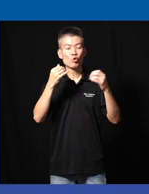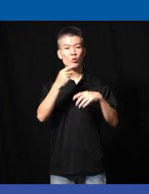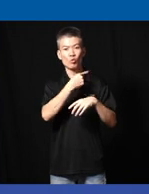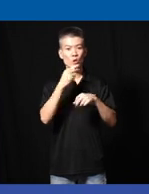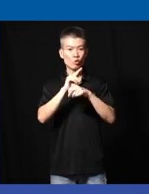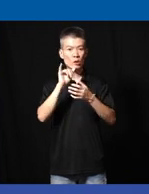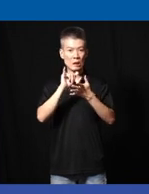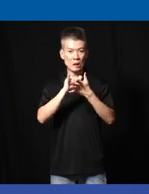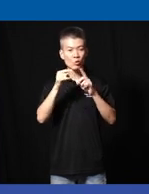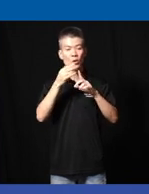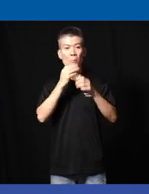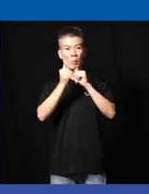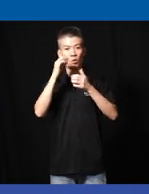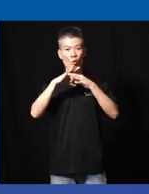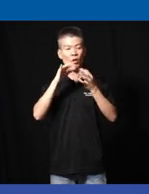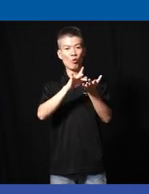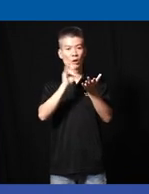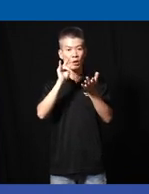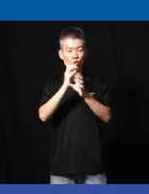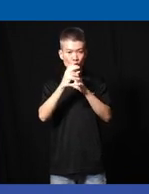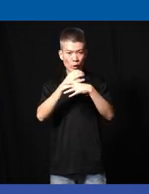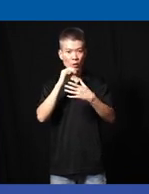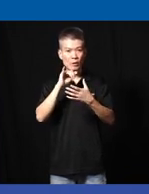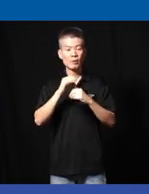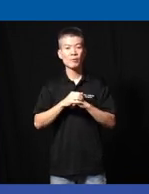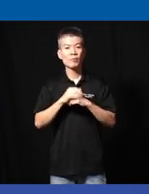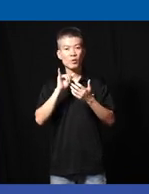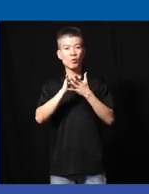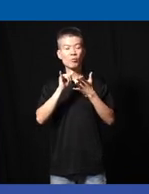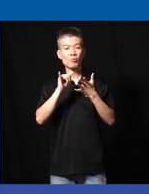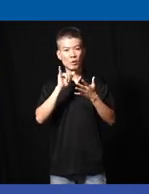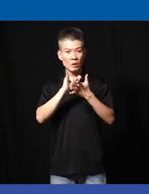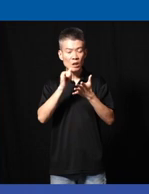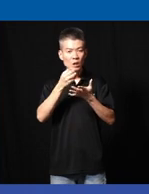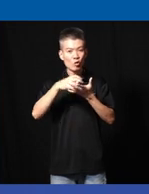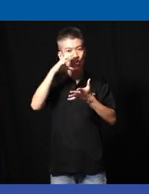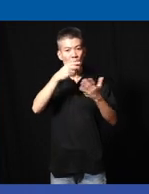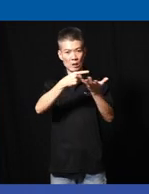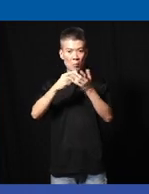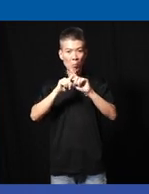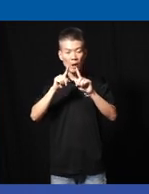this to the best advantage of creating also a a diverse discussion but let's start this with uh